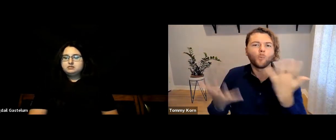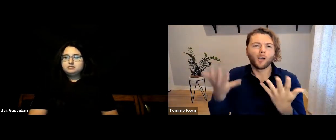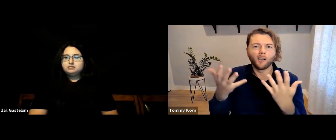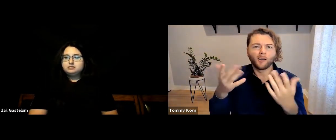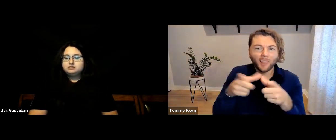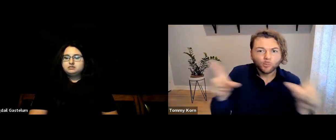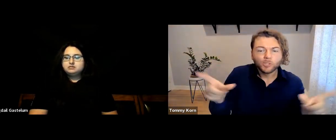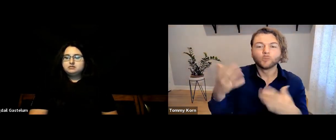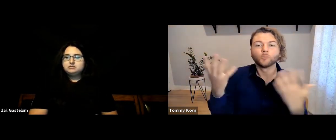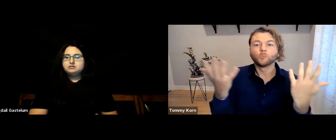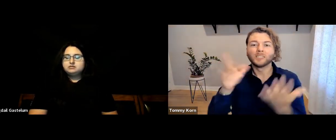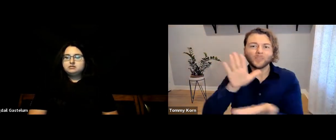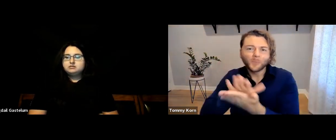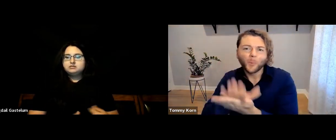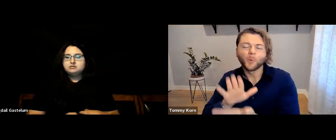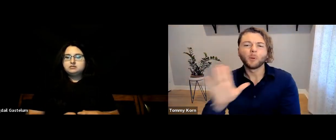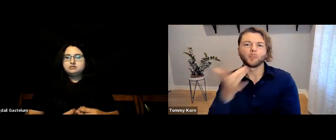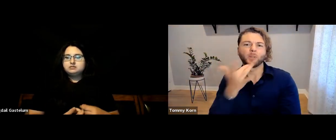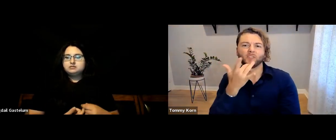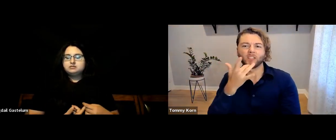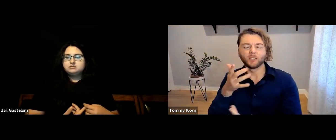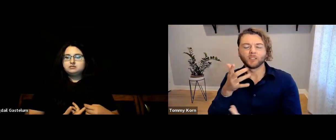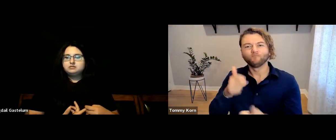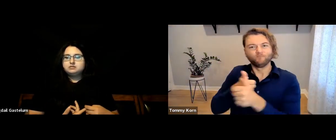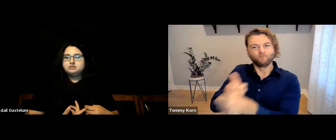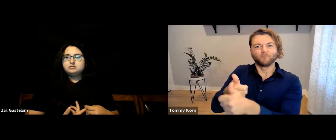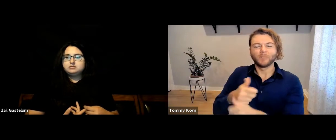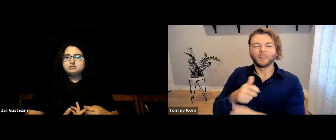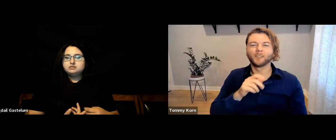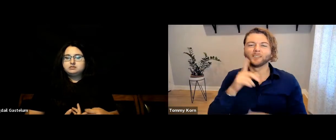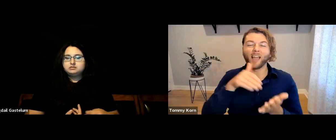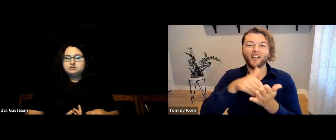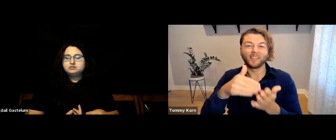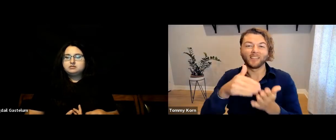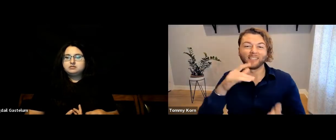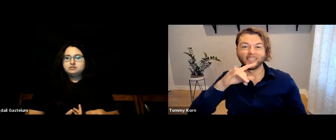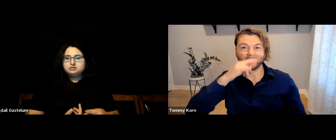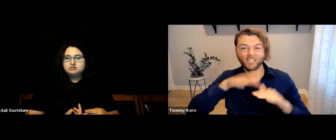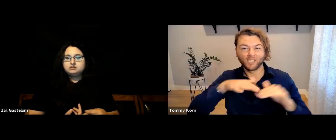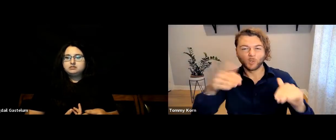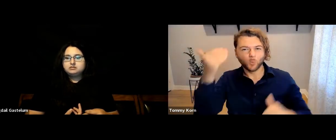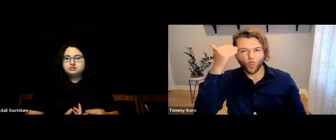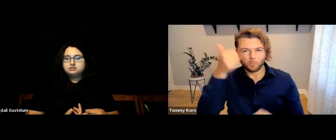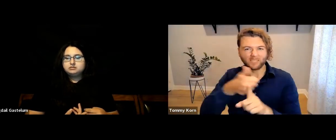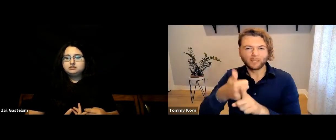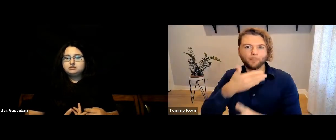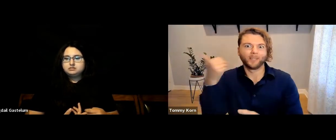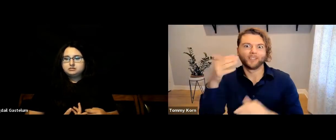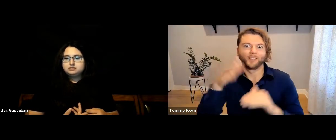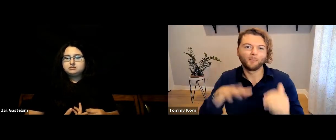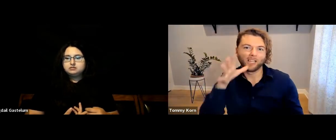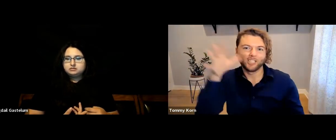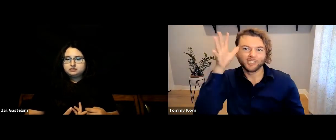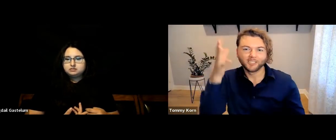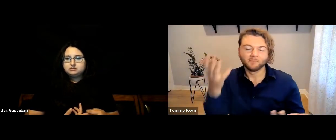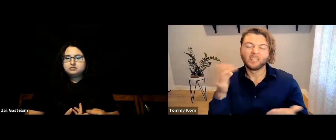what language they prefer, which school-- and just follow their preferences. Most kids know their own needs better than their parents do.